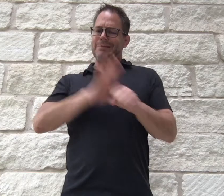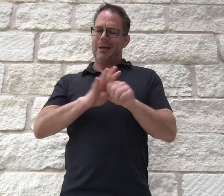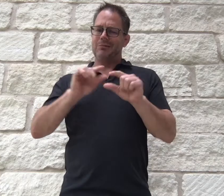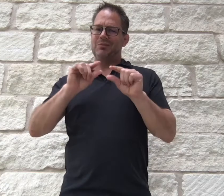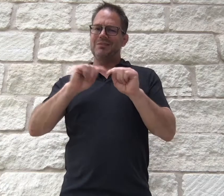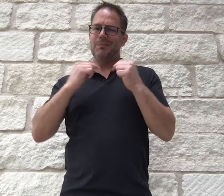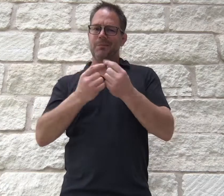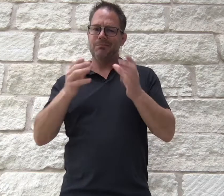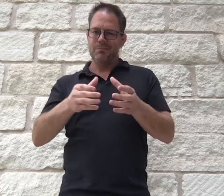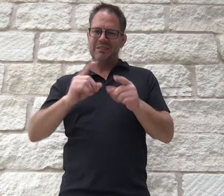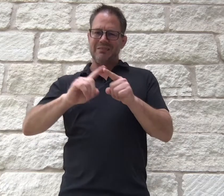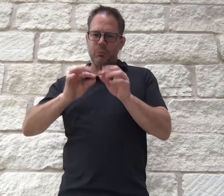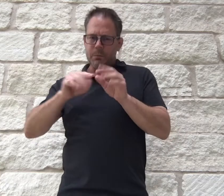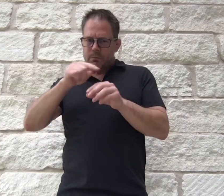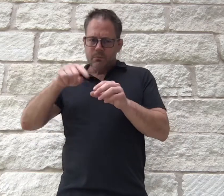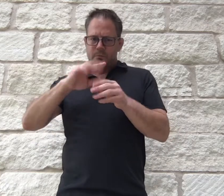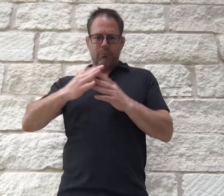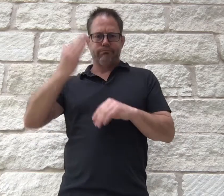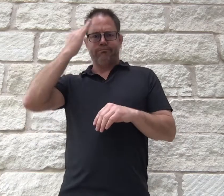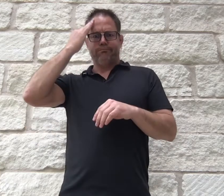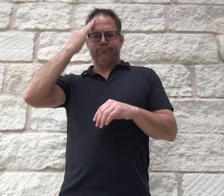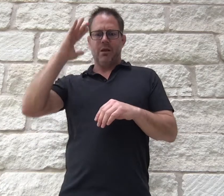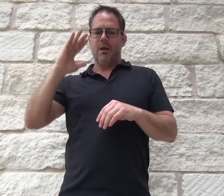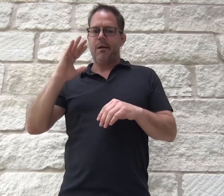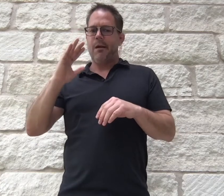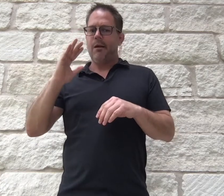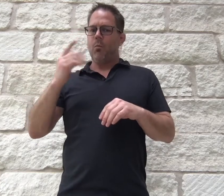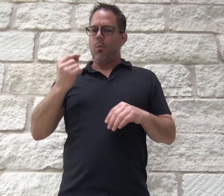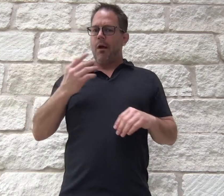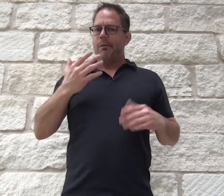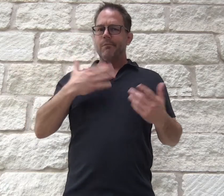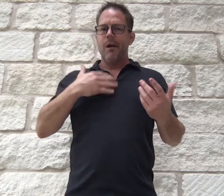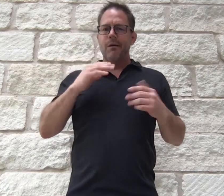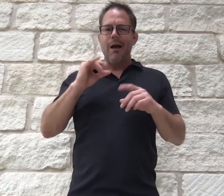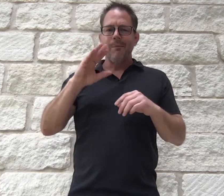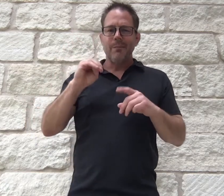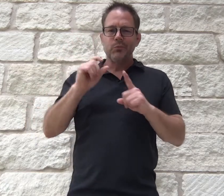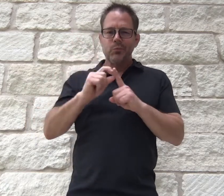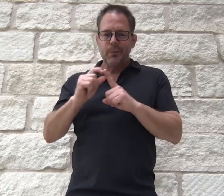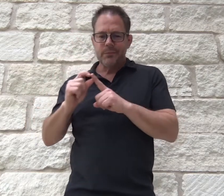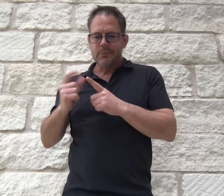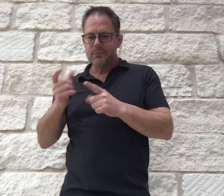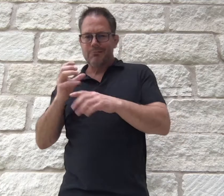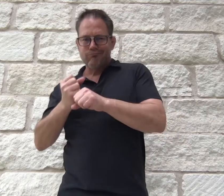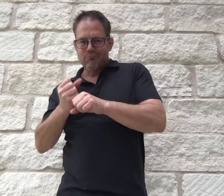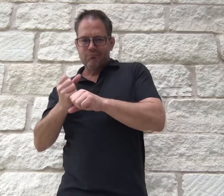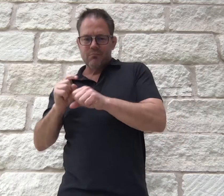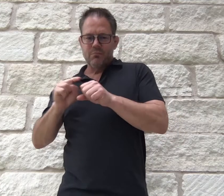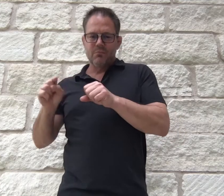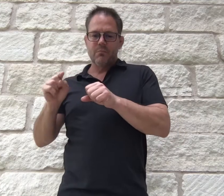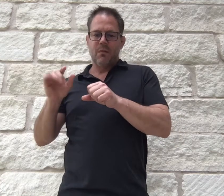They have a dedicated team of interpreters who work from various locations and develop familiarity with the breadth of technical terms, acronyms,